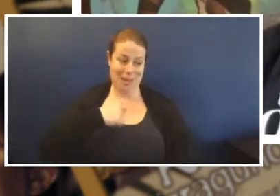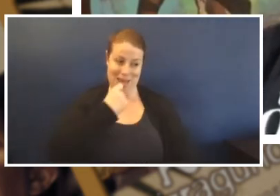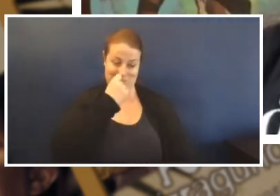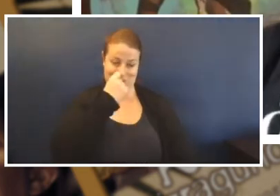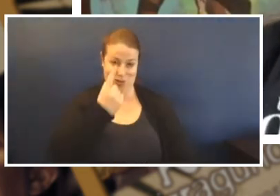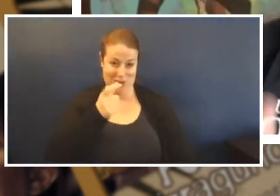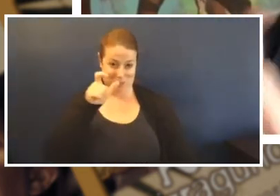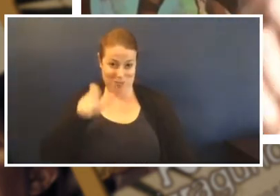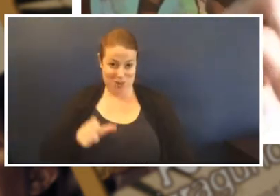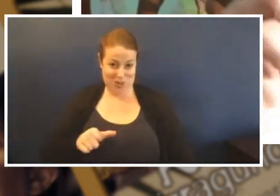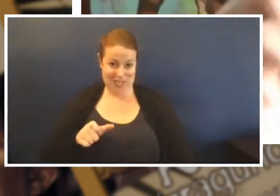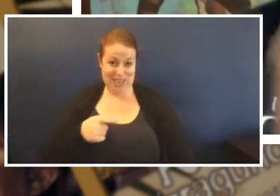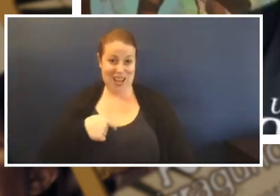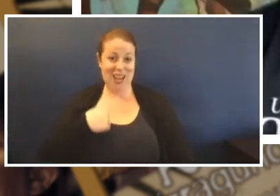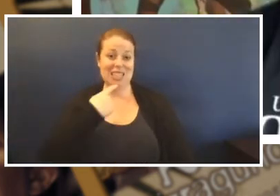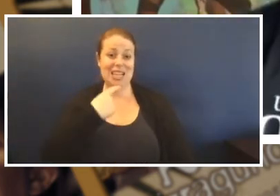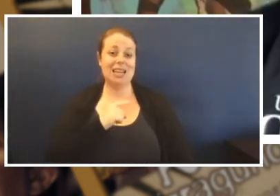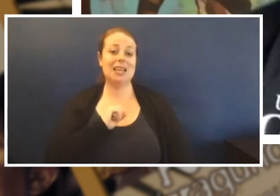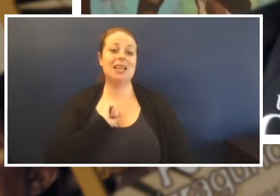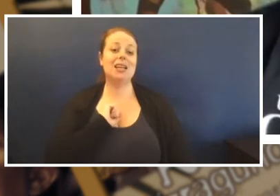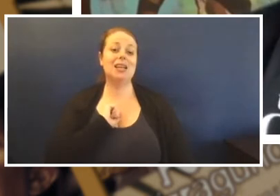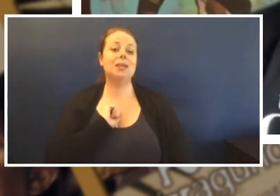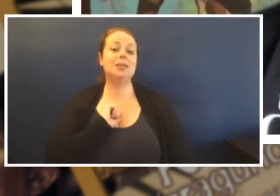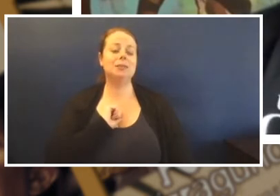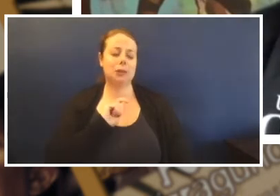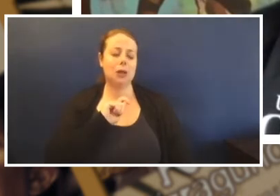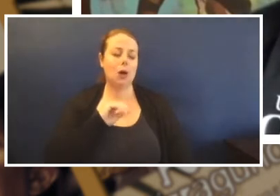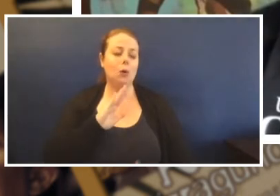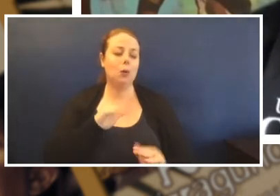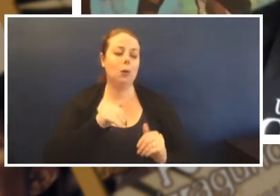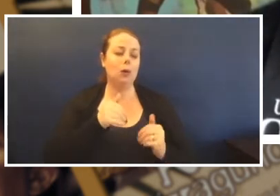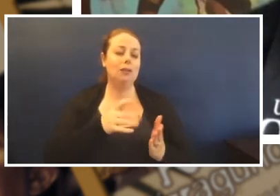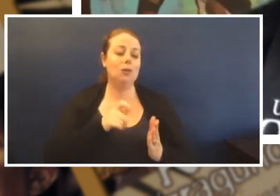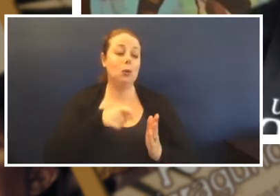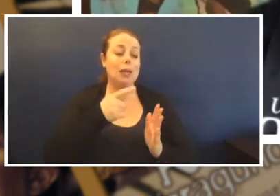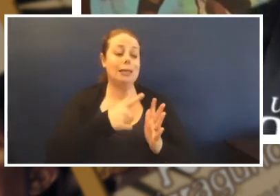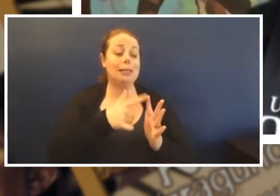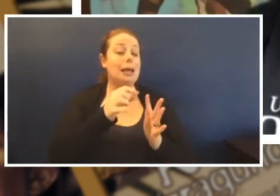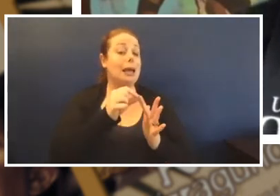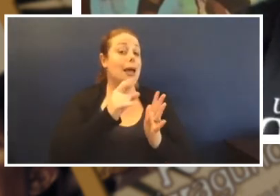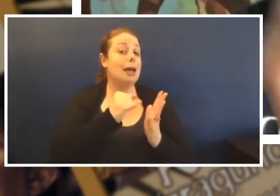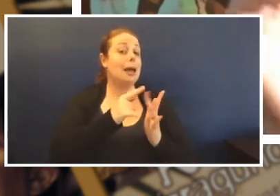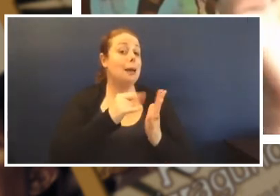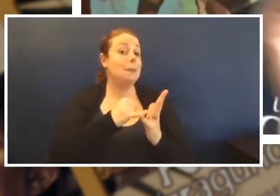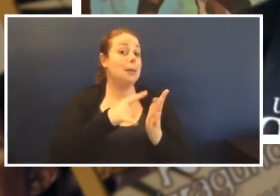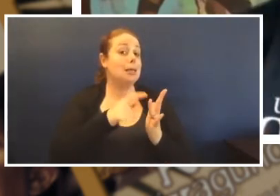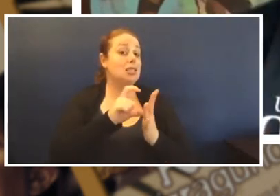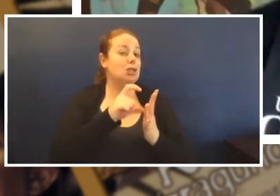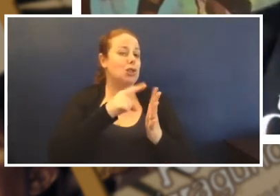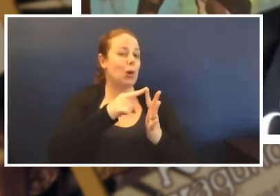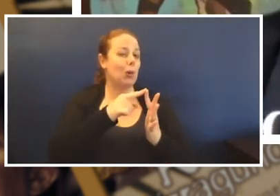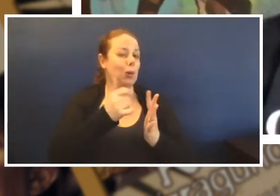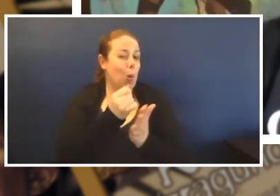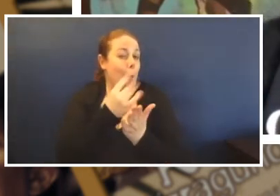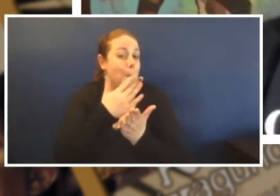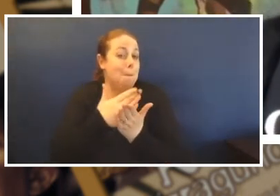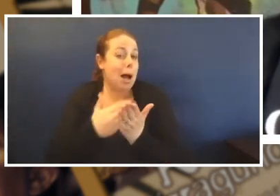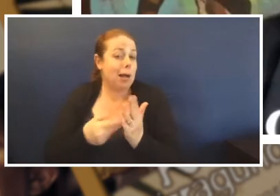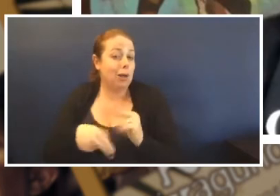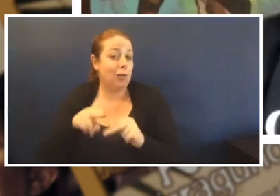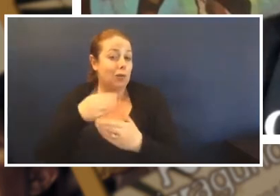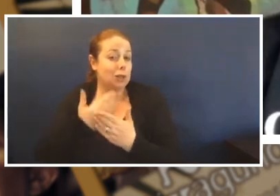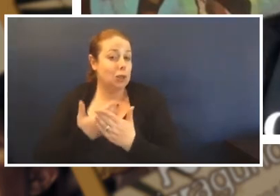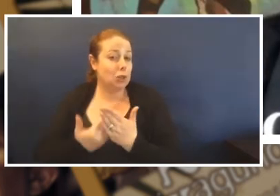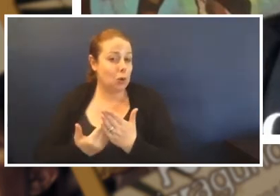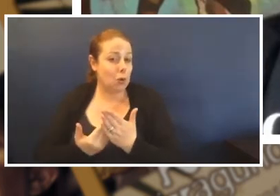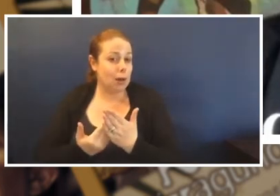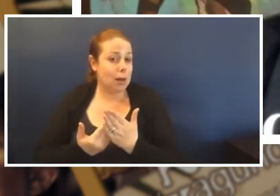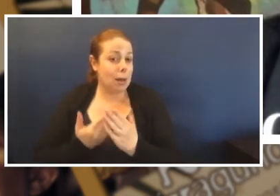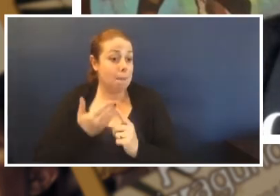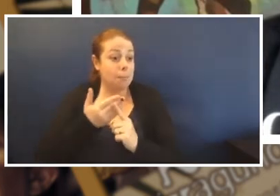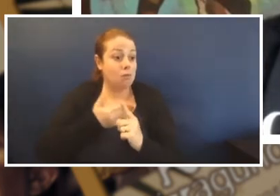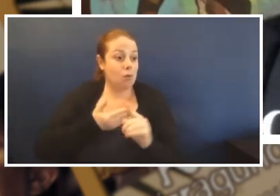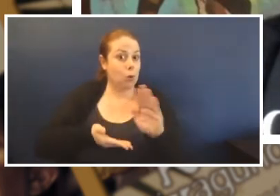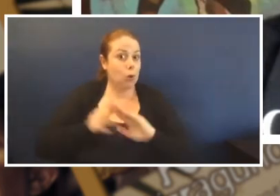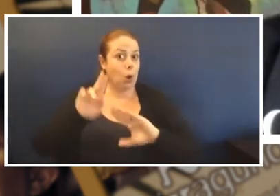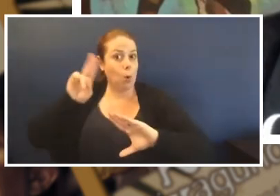I said, 'I'll give you the next episode or bit of the story just before you go to bed.' So she had to